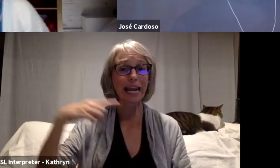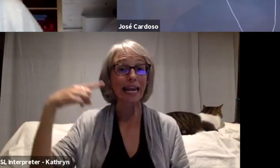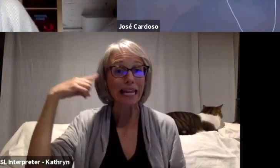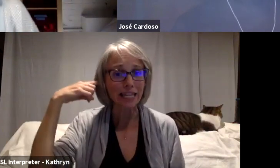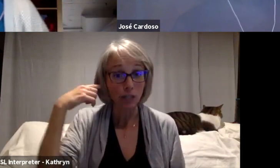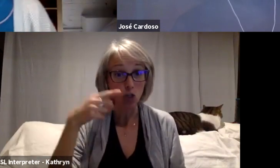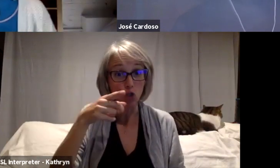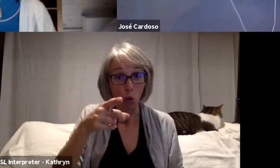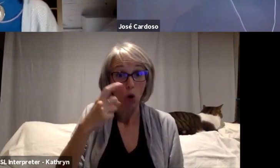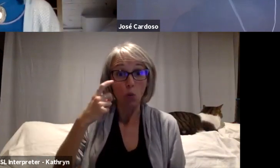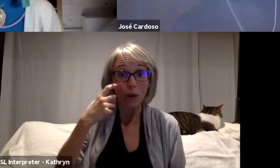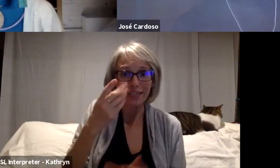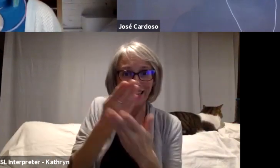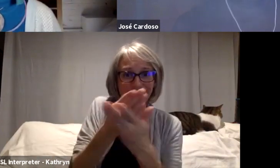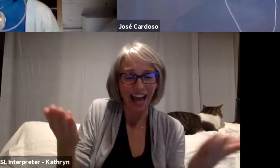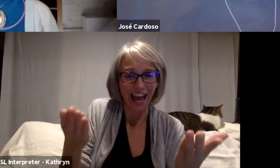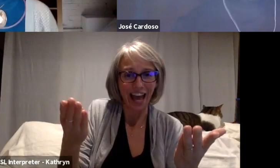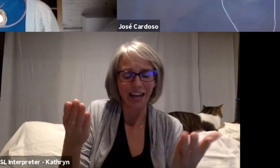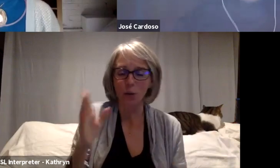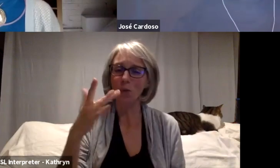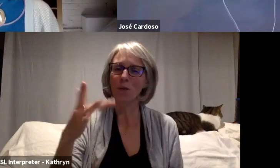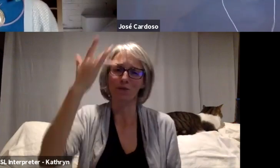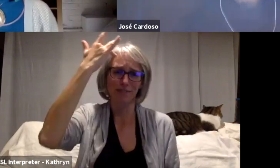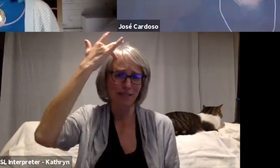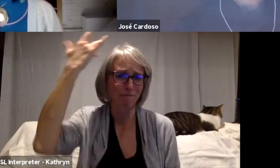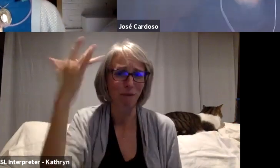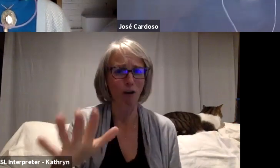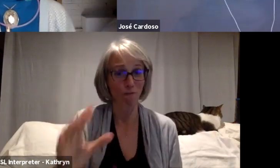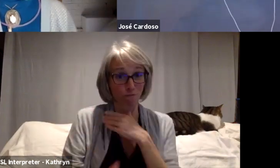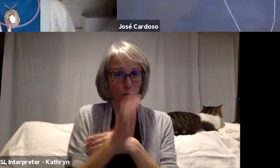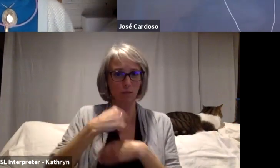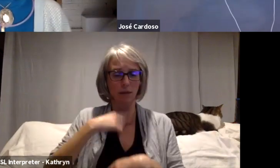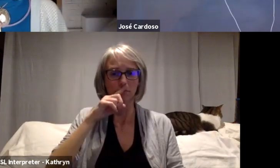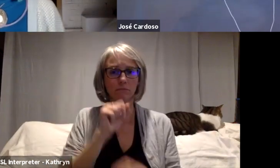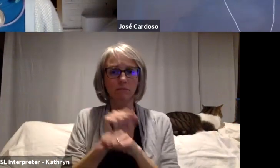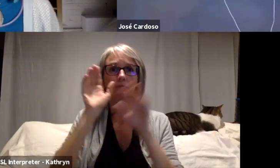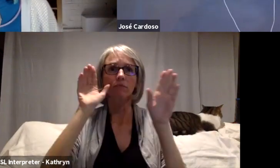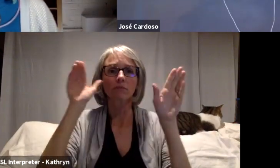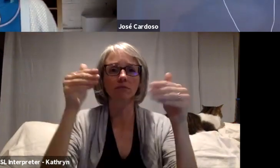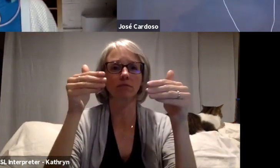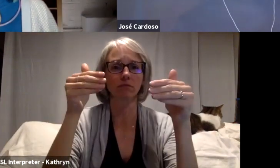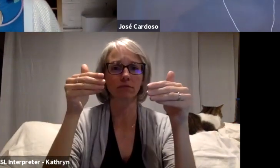I was like, that's so smart. (Laugh) Thank you And so maybe perhaps we should talk